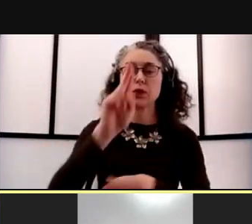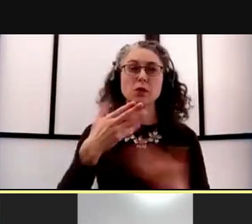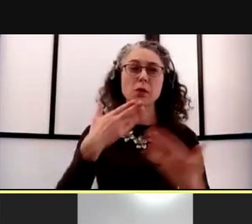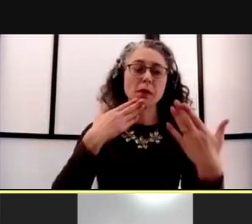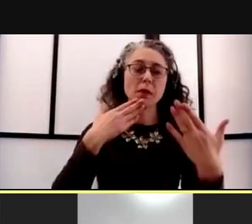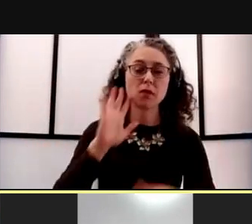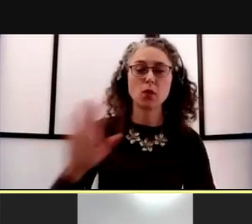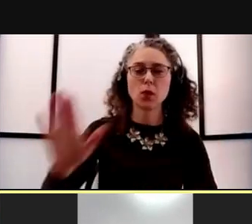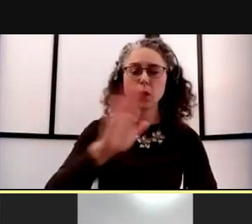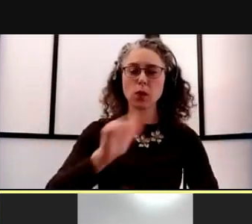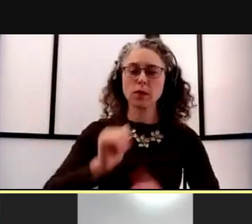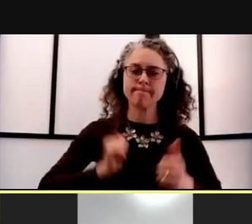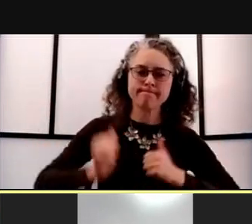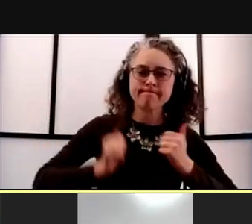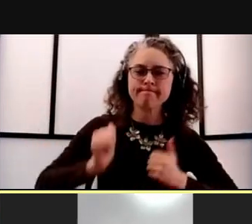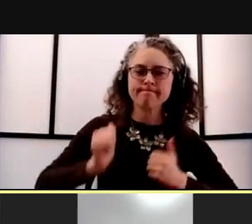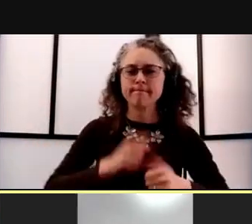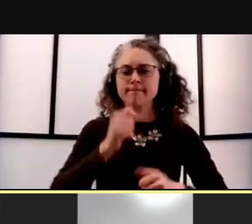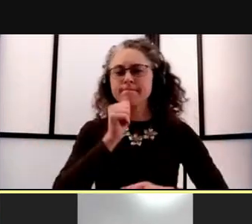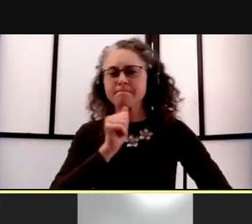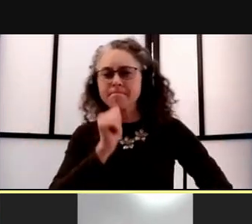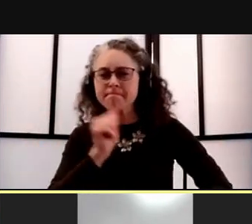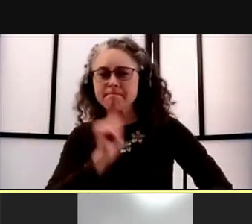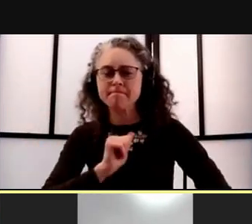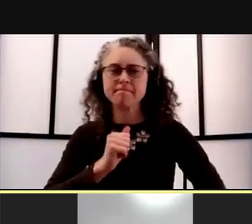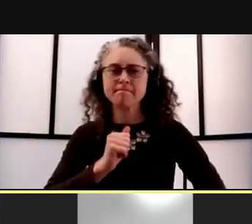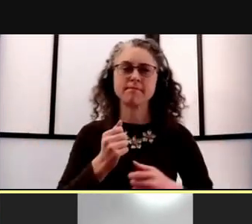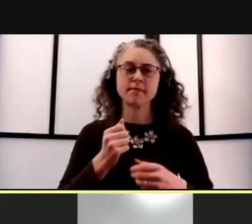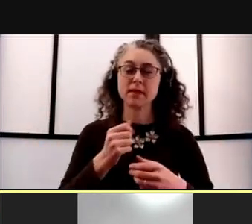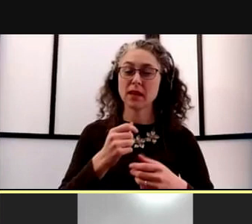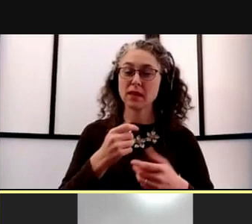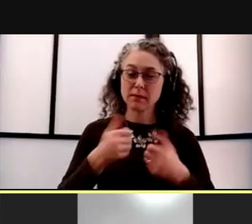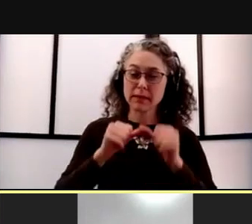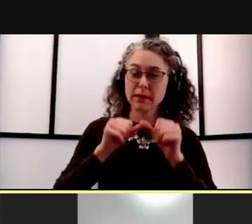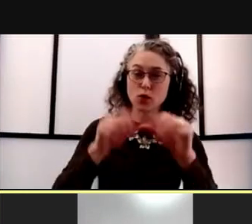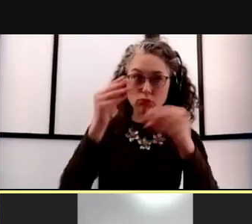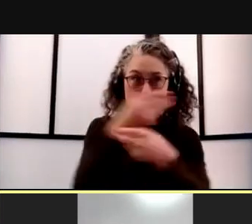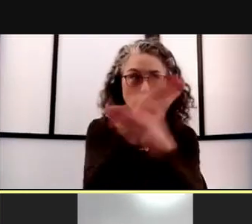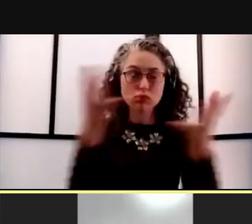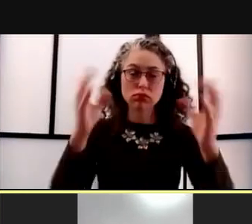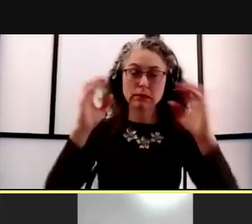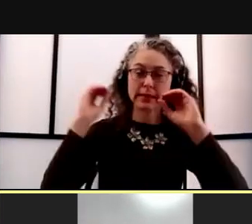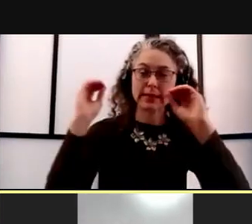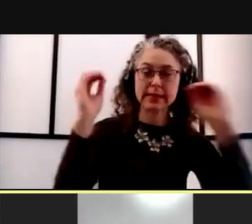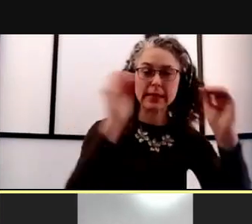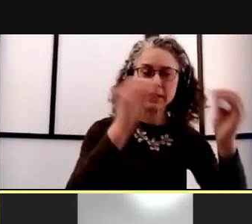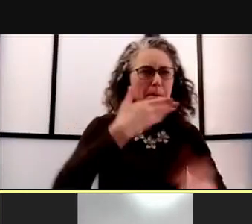and your commitment to providing our students with the best educational experience that was possible